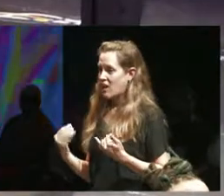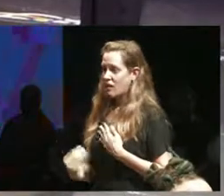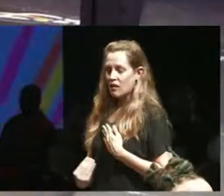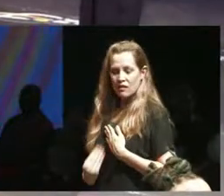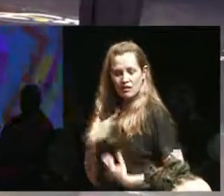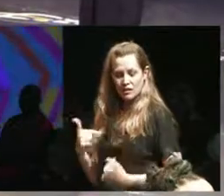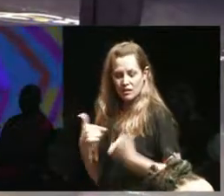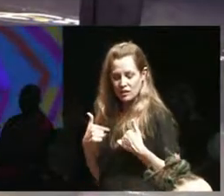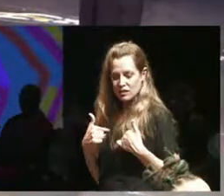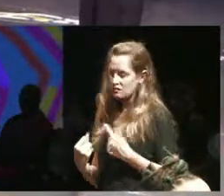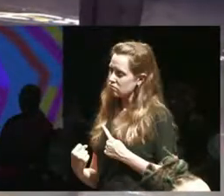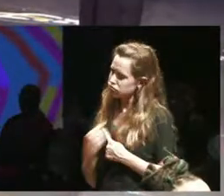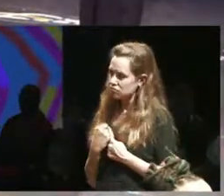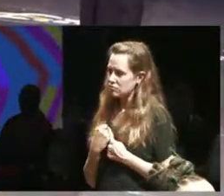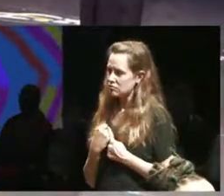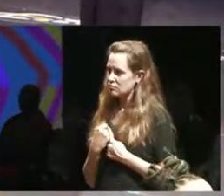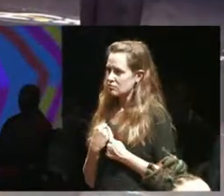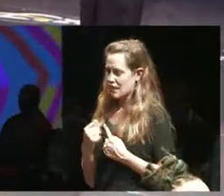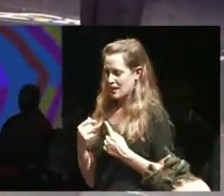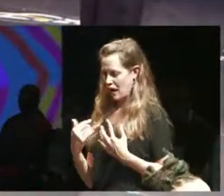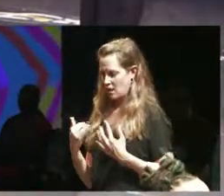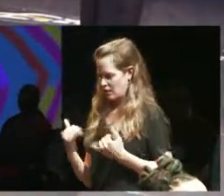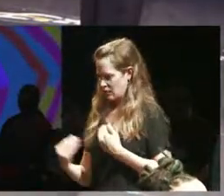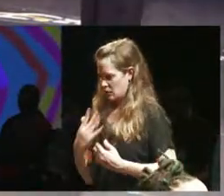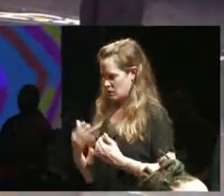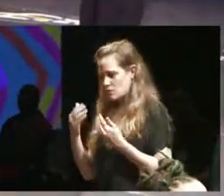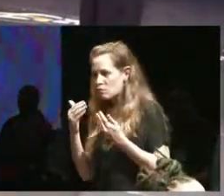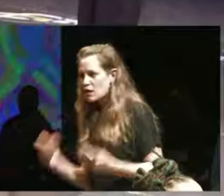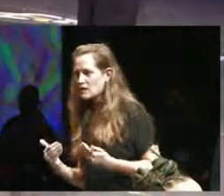that will impact how I'm able to be present and perform and engage and there